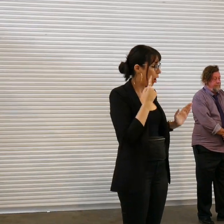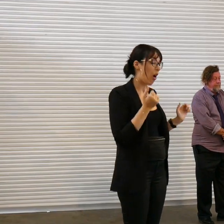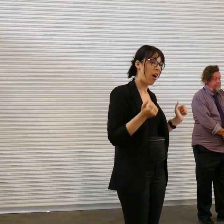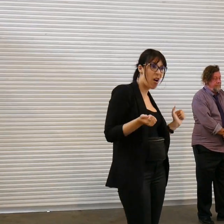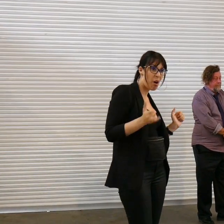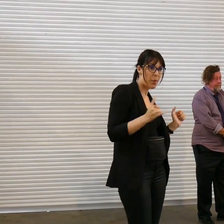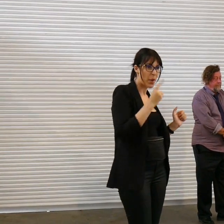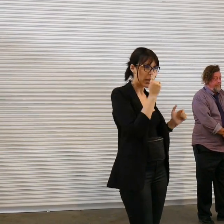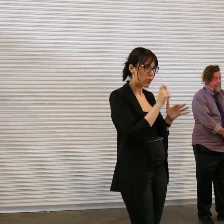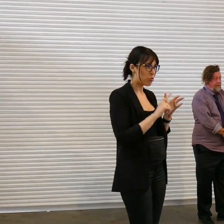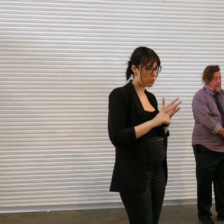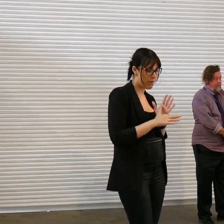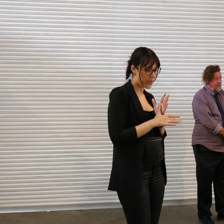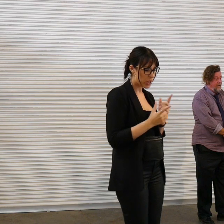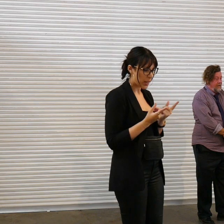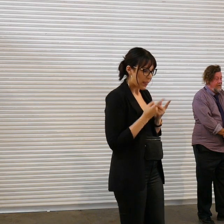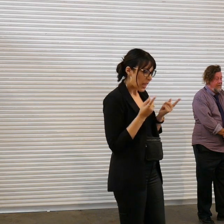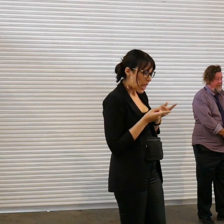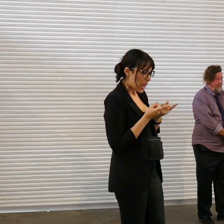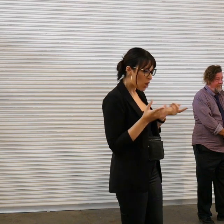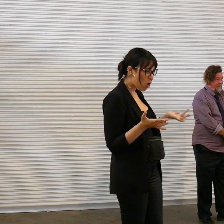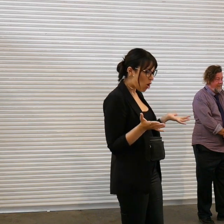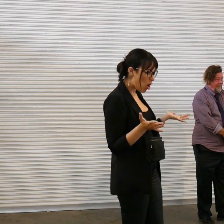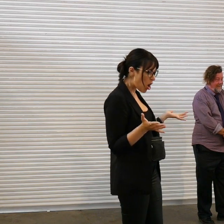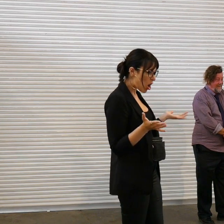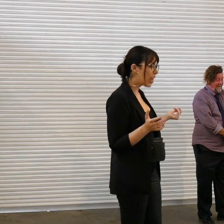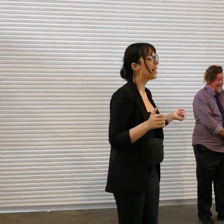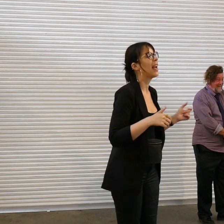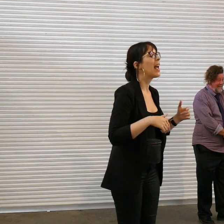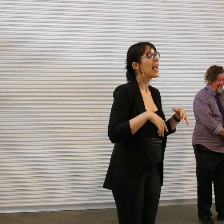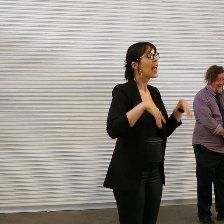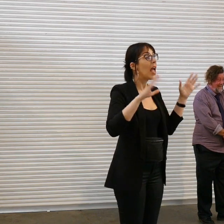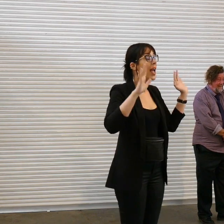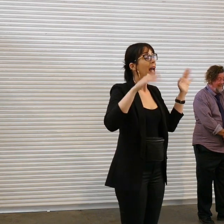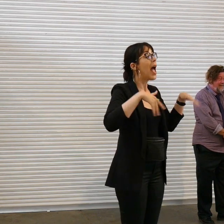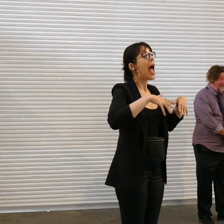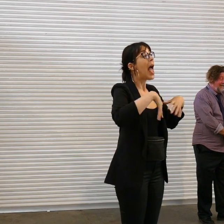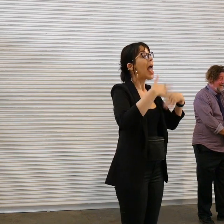fish thing and it just like started every time I like asked gave somebody like a new idea they